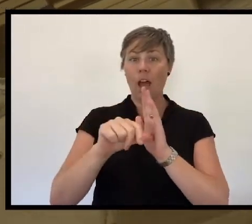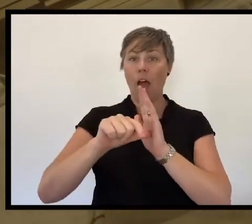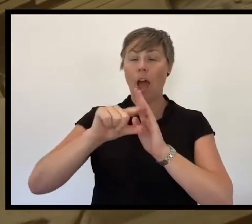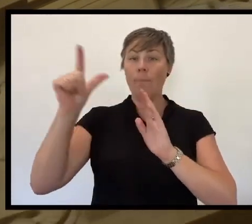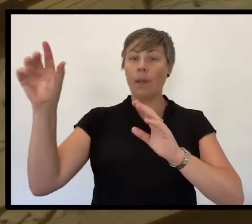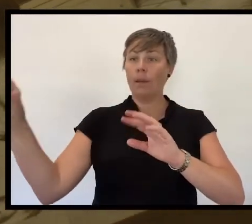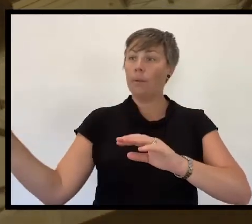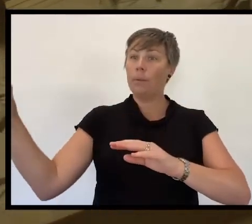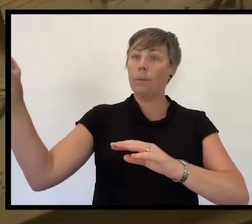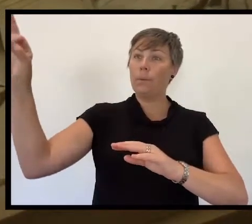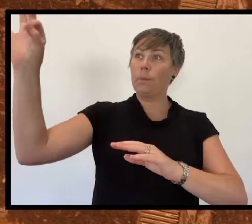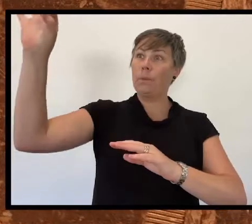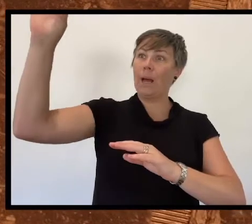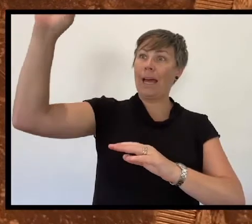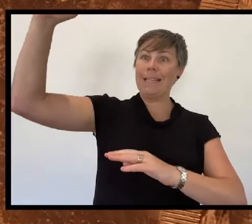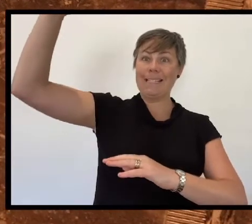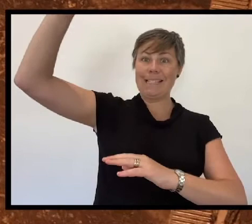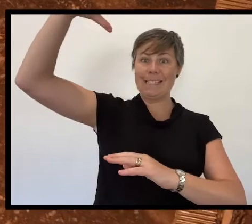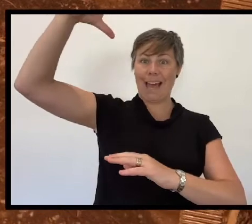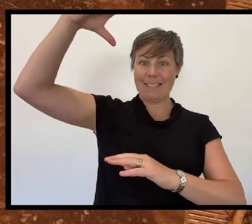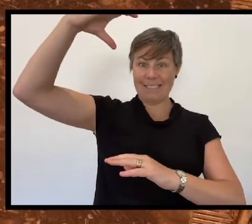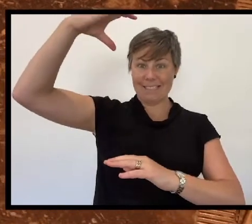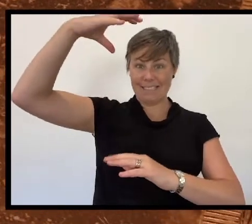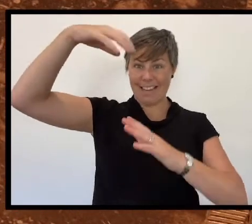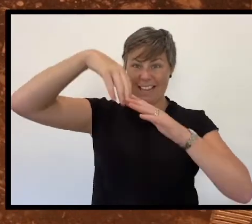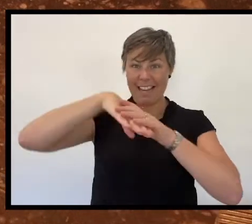to illuminate the inscription on the Stone of Remembrance.